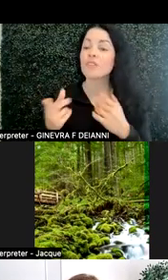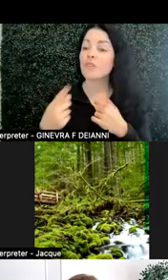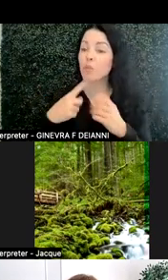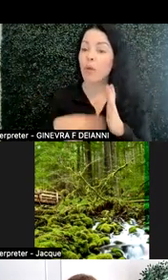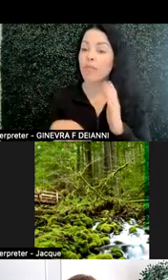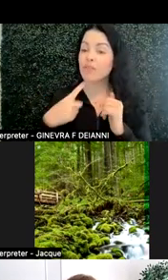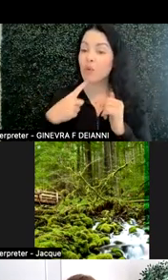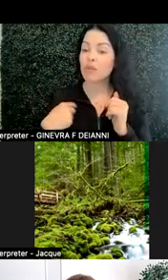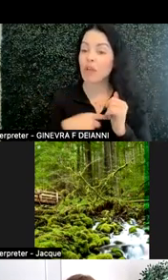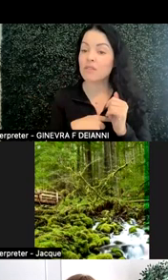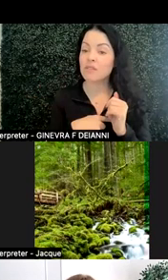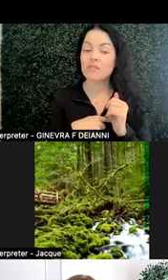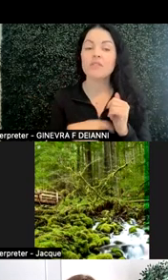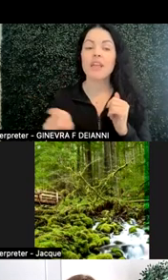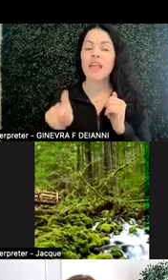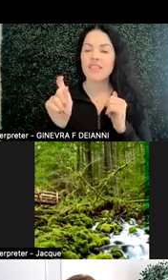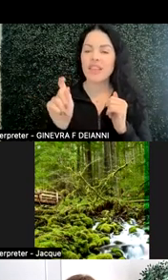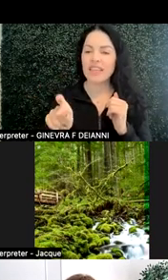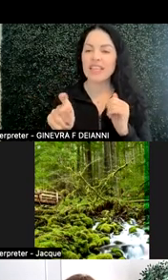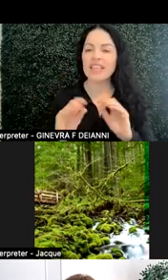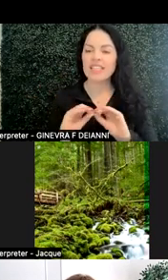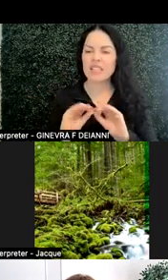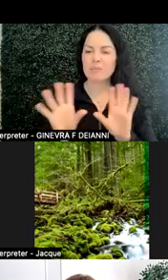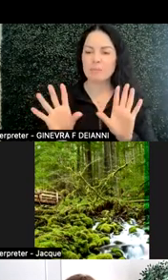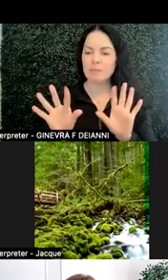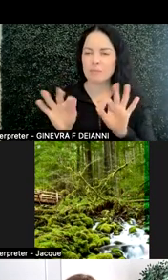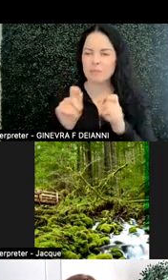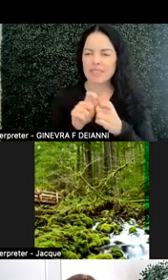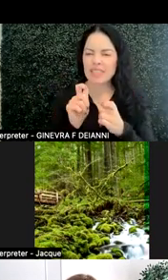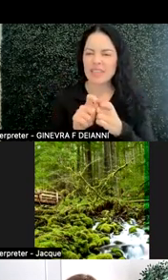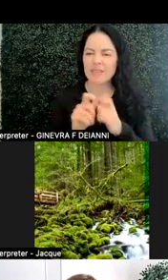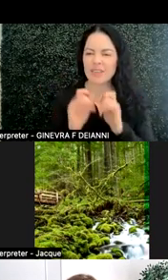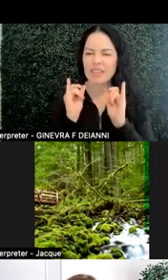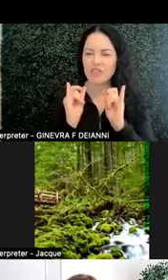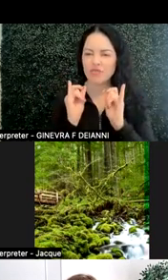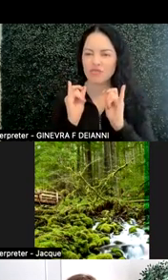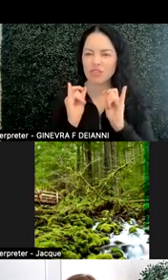Really needing specific and clear instructions,